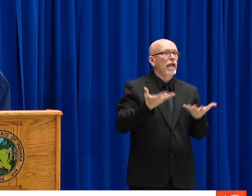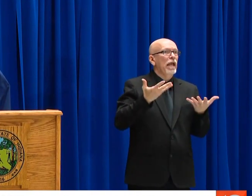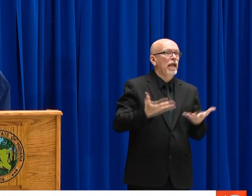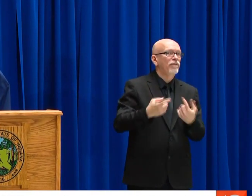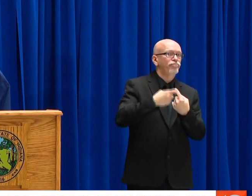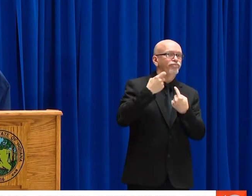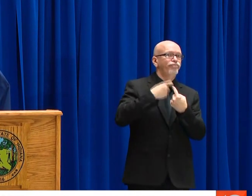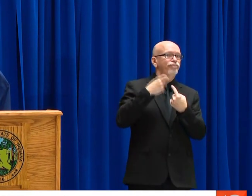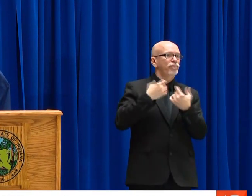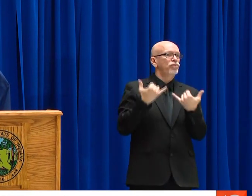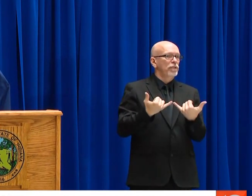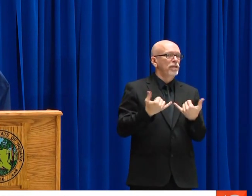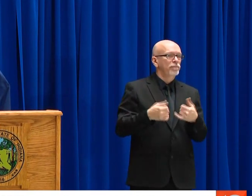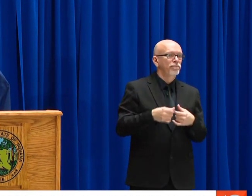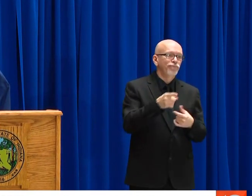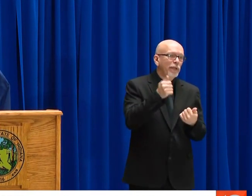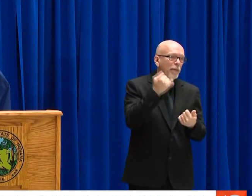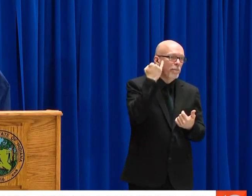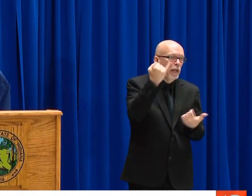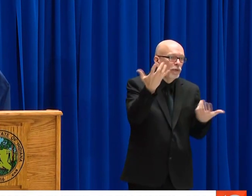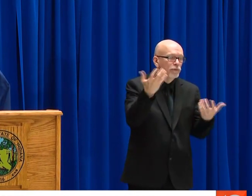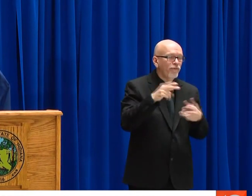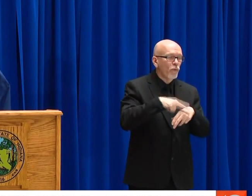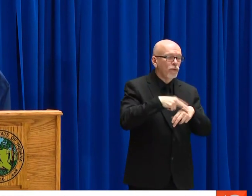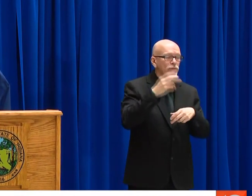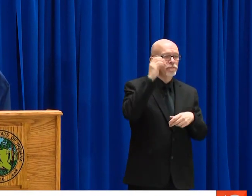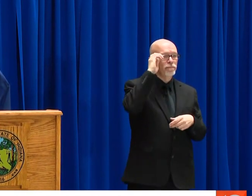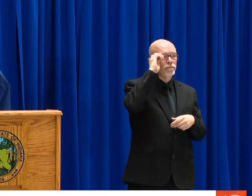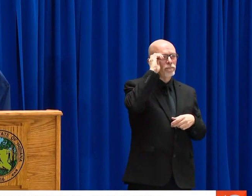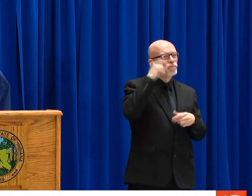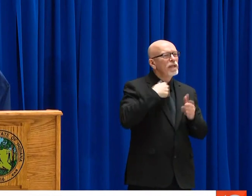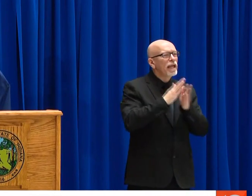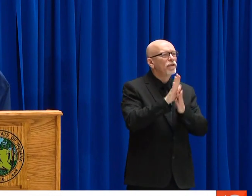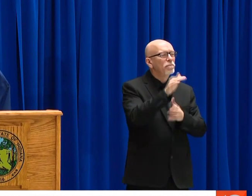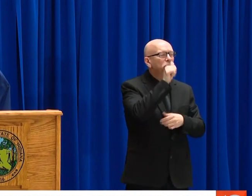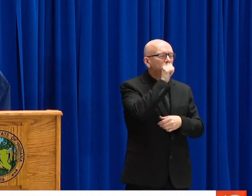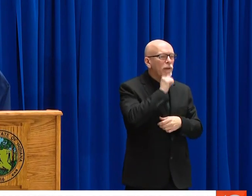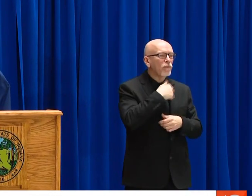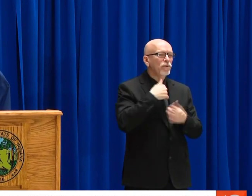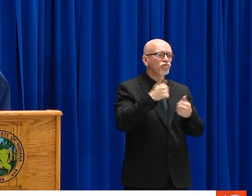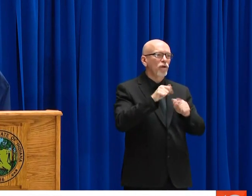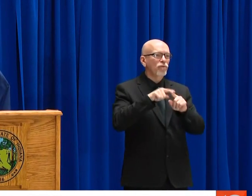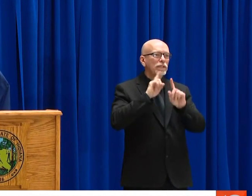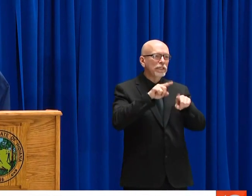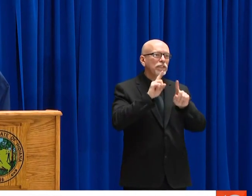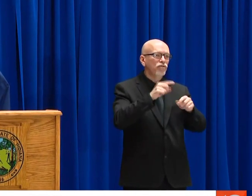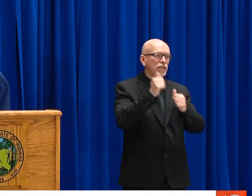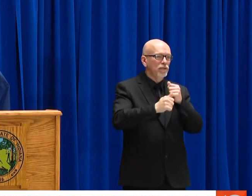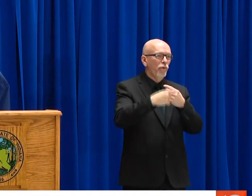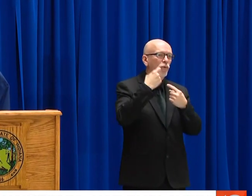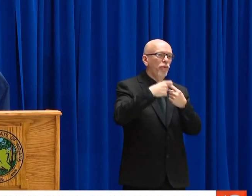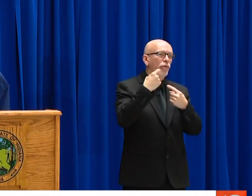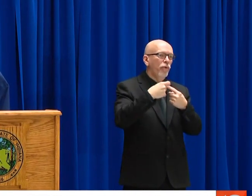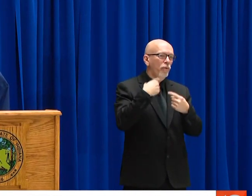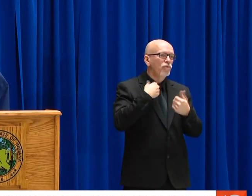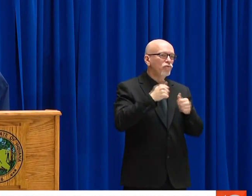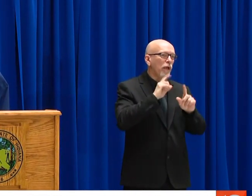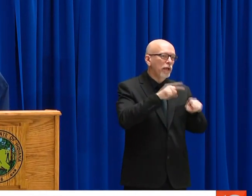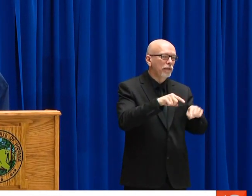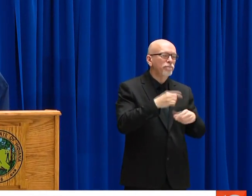WEBSITE AT IN THE CALL CENTER WE'VE BEEN EXPERIENCING HEAVY CALL VOLUME